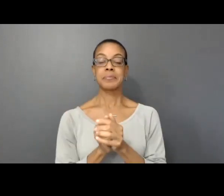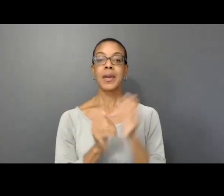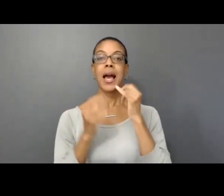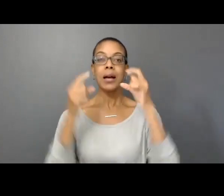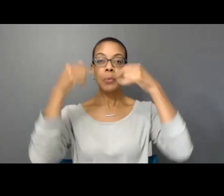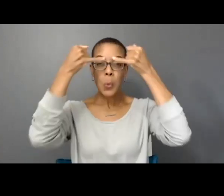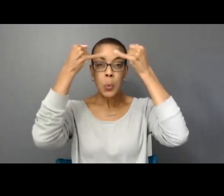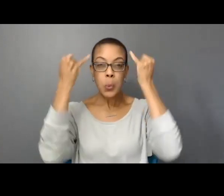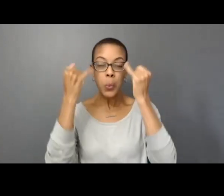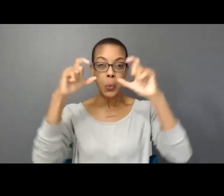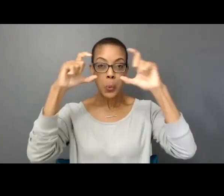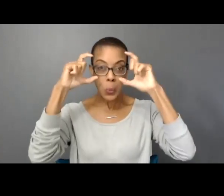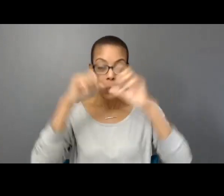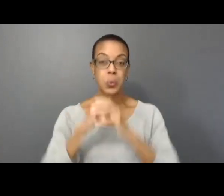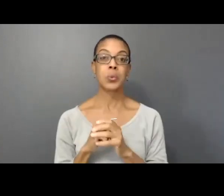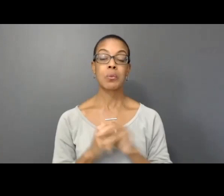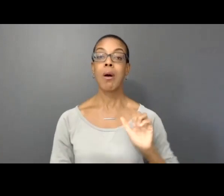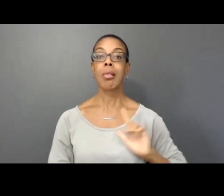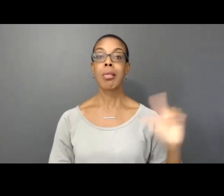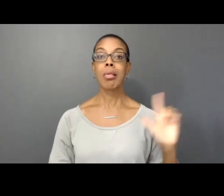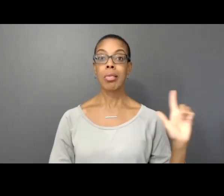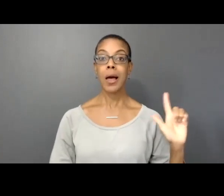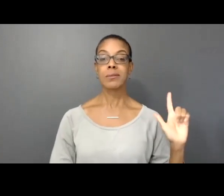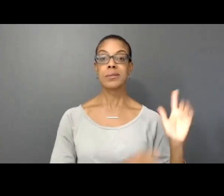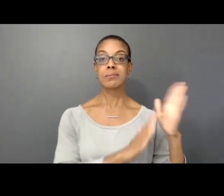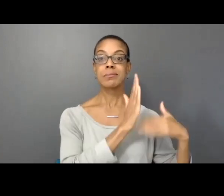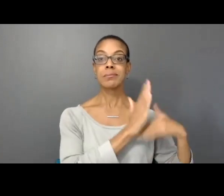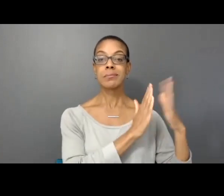I have to my left a painting of a dusky desert setting